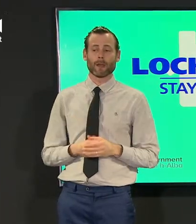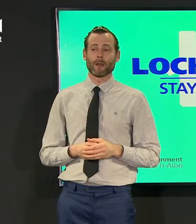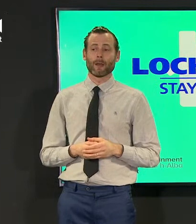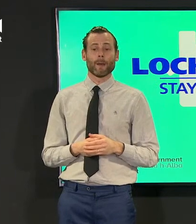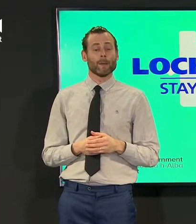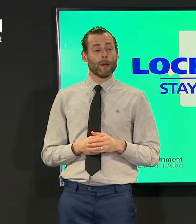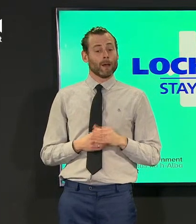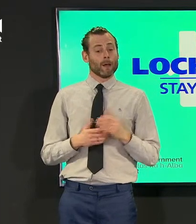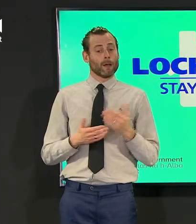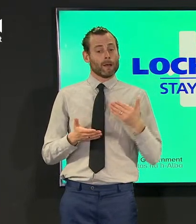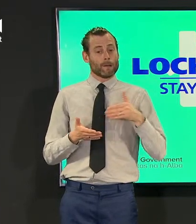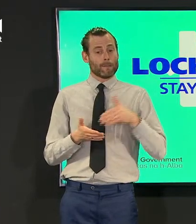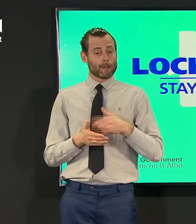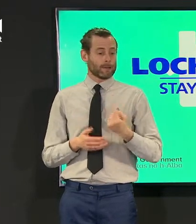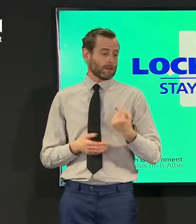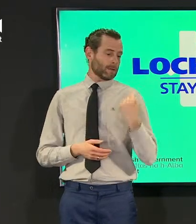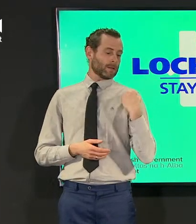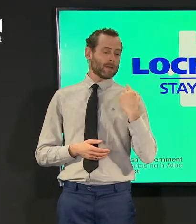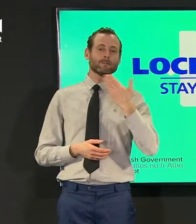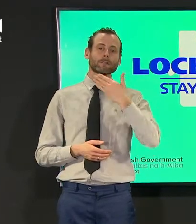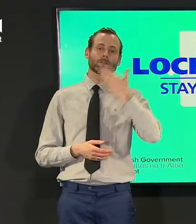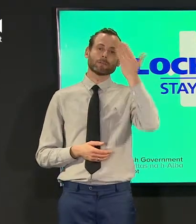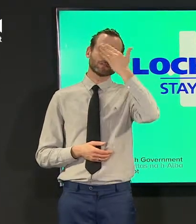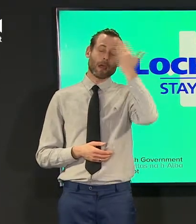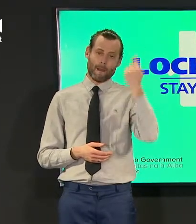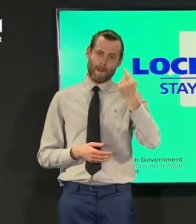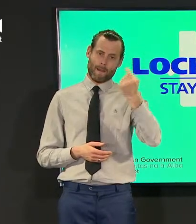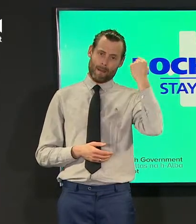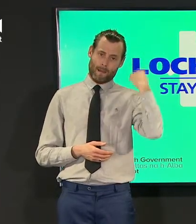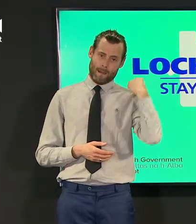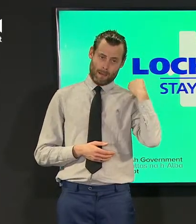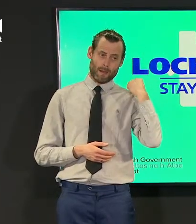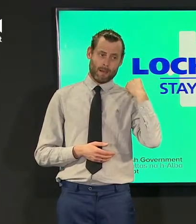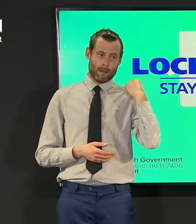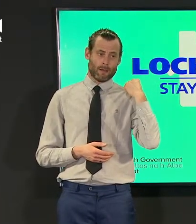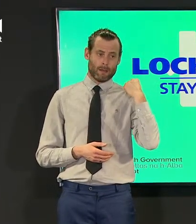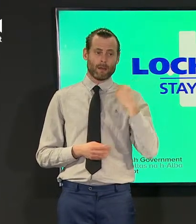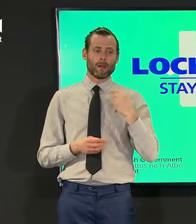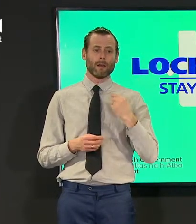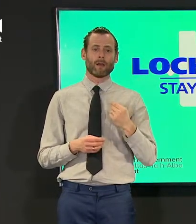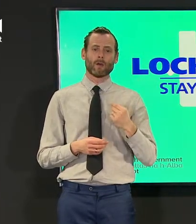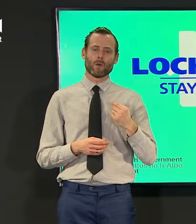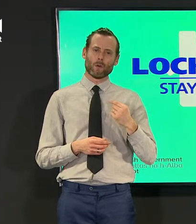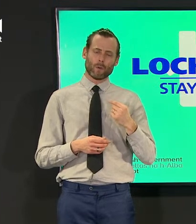and where we thought uh where we we are confident we got to around the summer the one one thing i'd